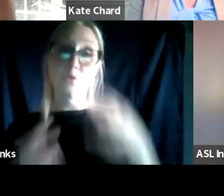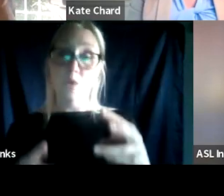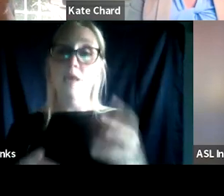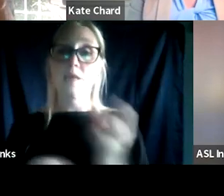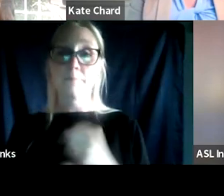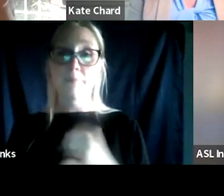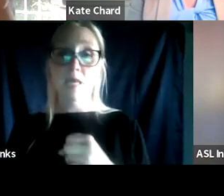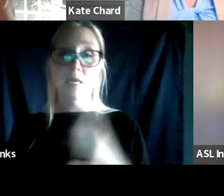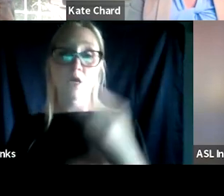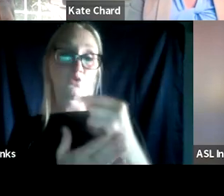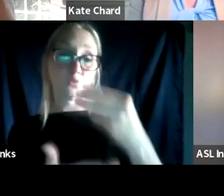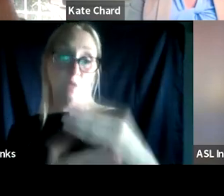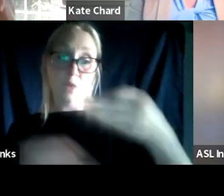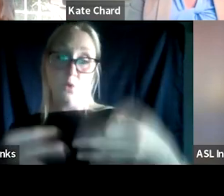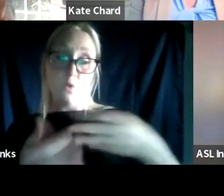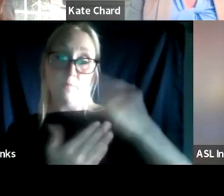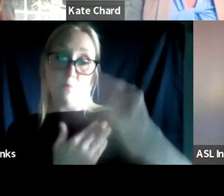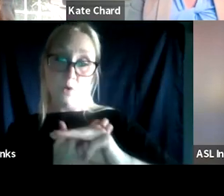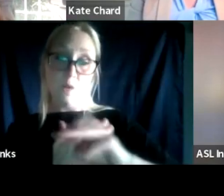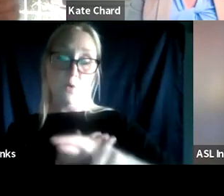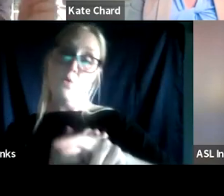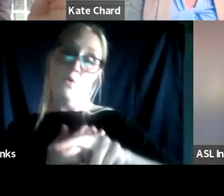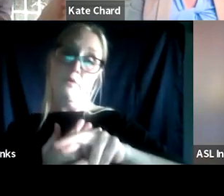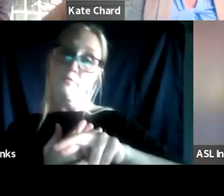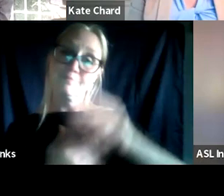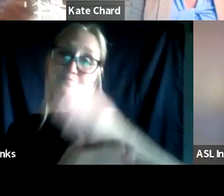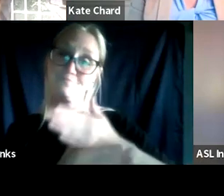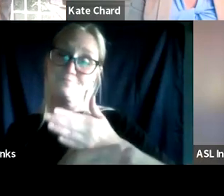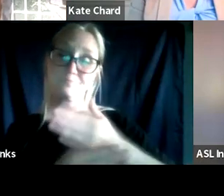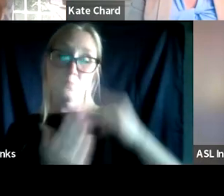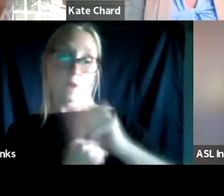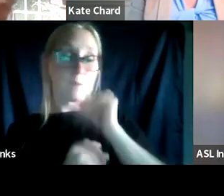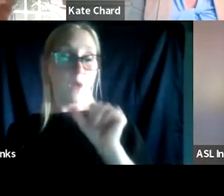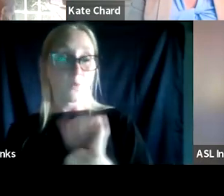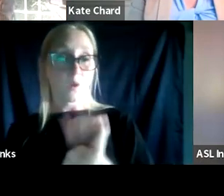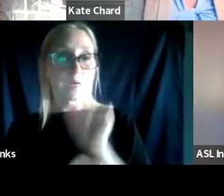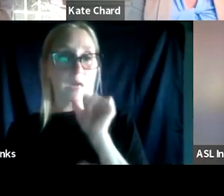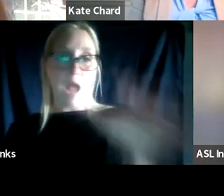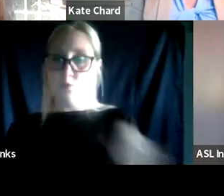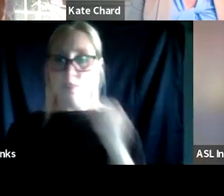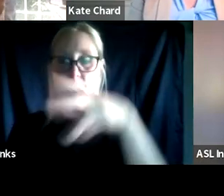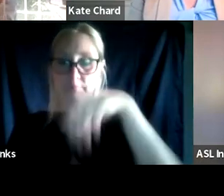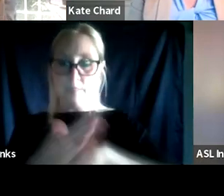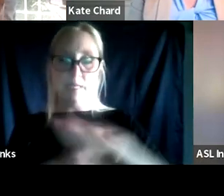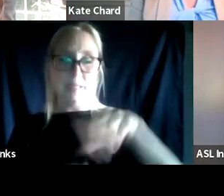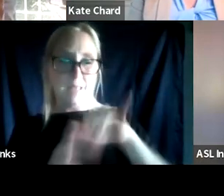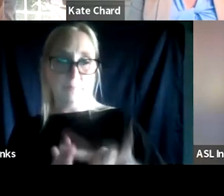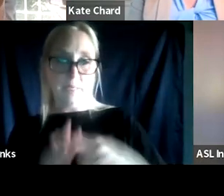a treatment court program or intervention and jail work is not to get someone into the program to begin with. And if there's lots of early intervention